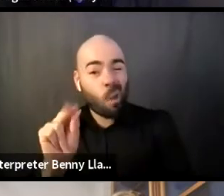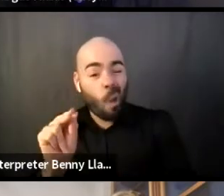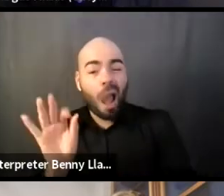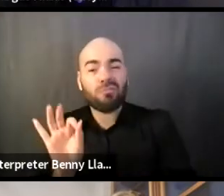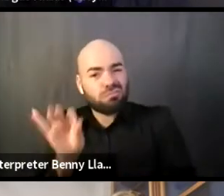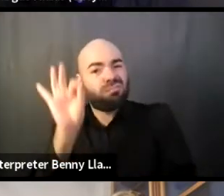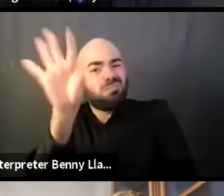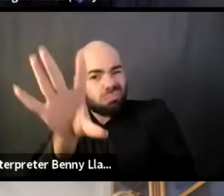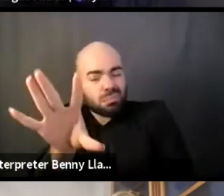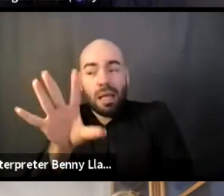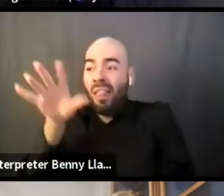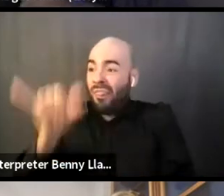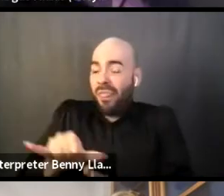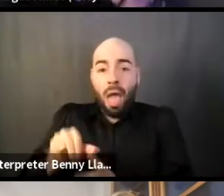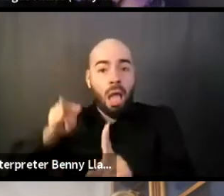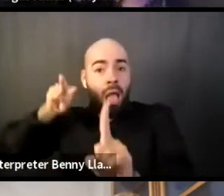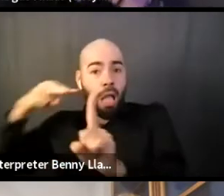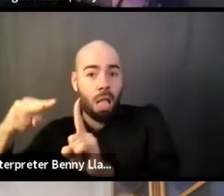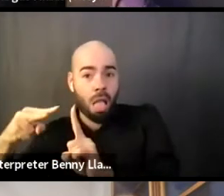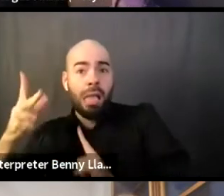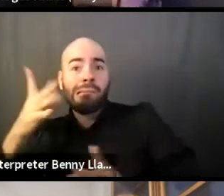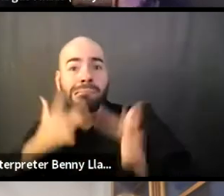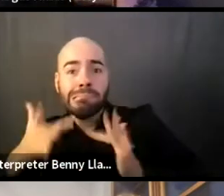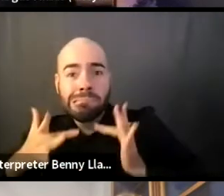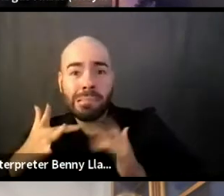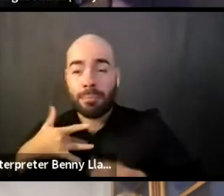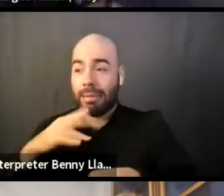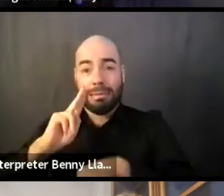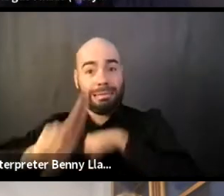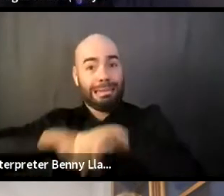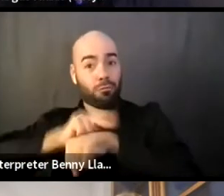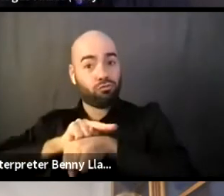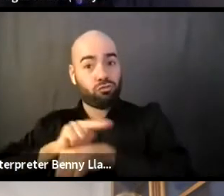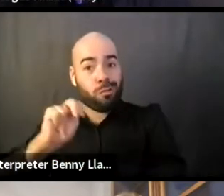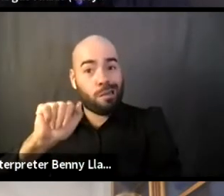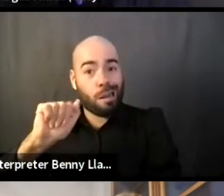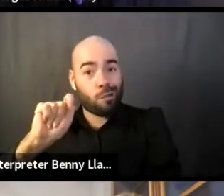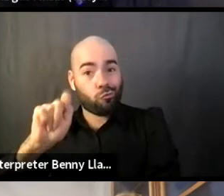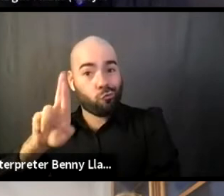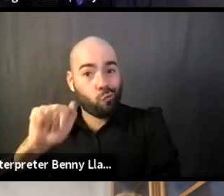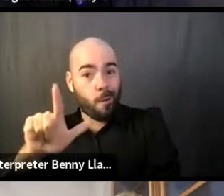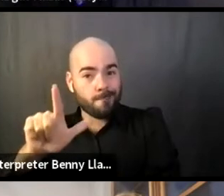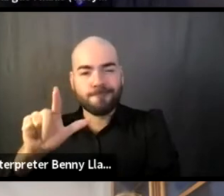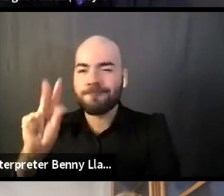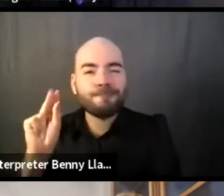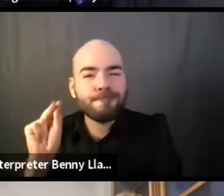is like a naturally occurring thing, but perhaps, something that's been imposed on people